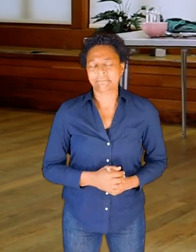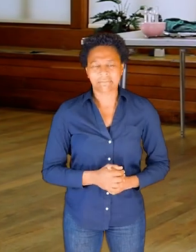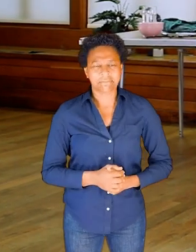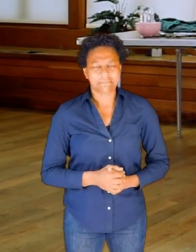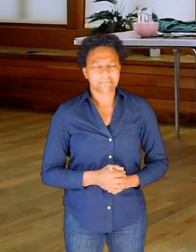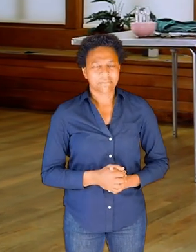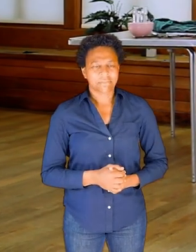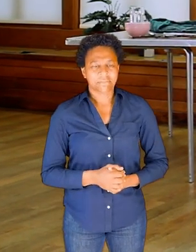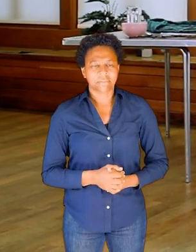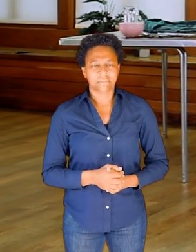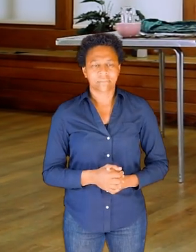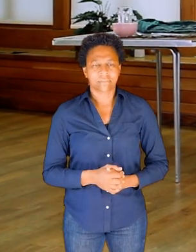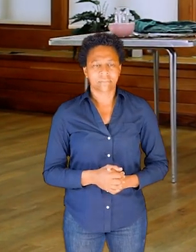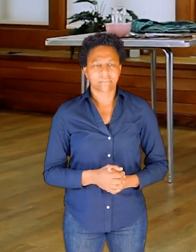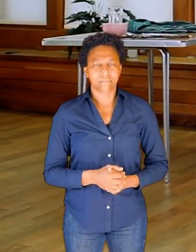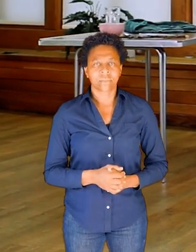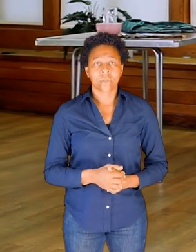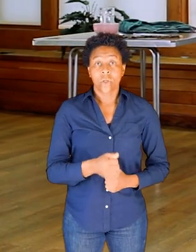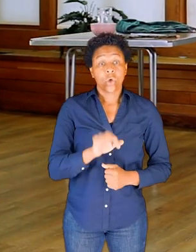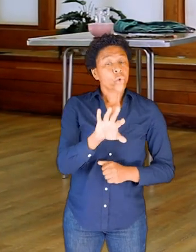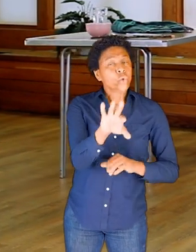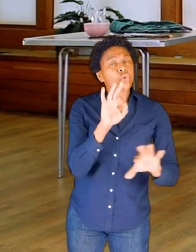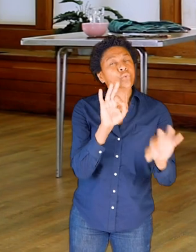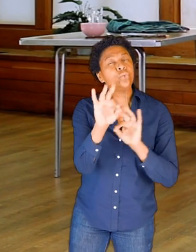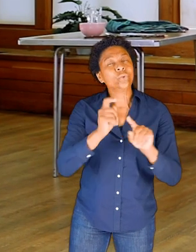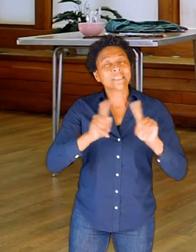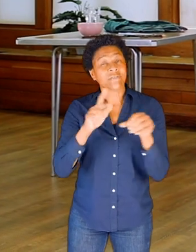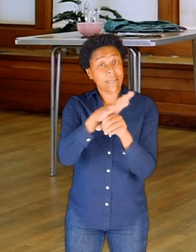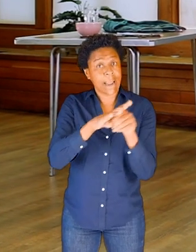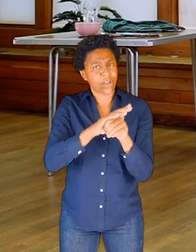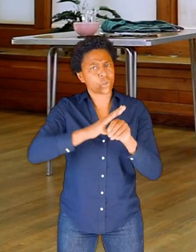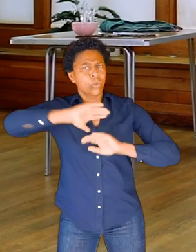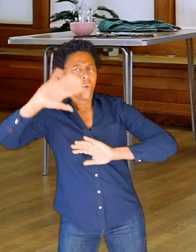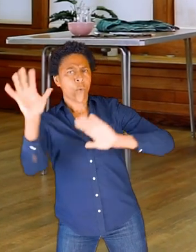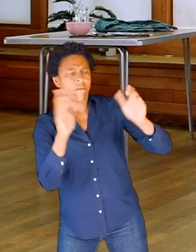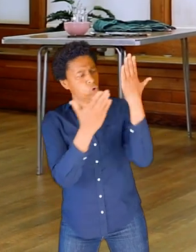And perhaps choosing different long bones to concentrate on.